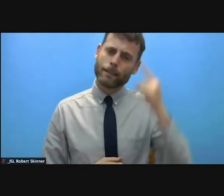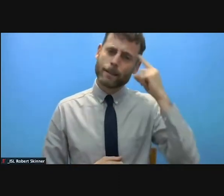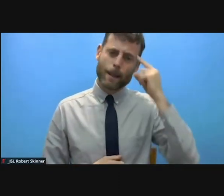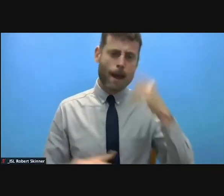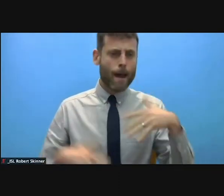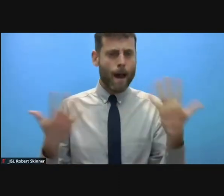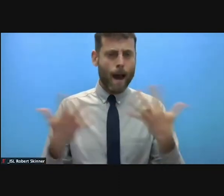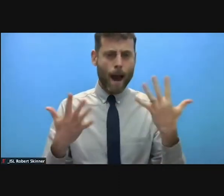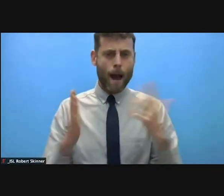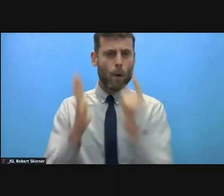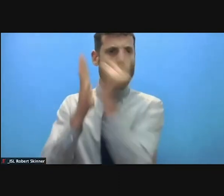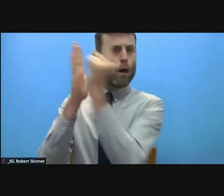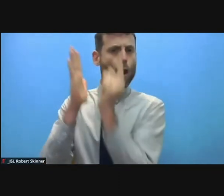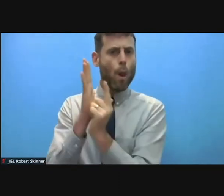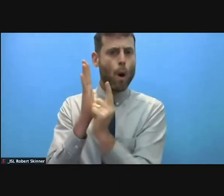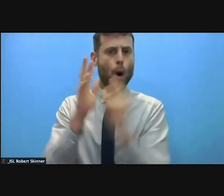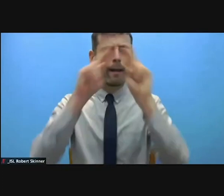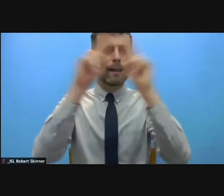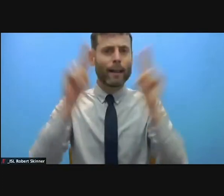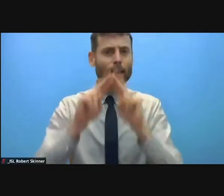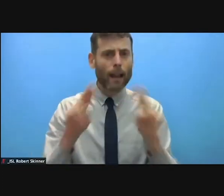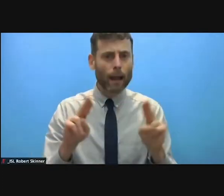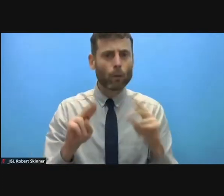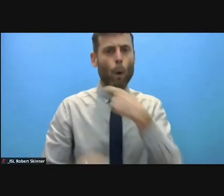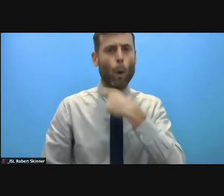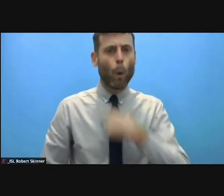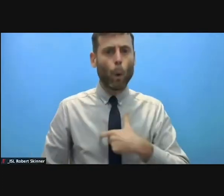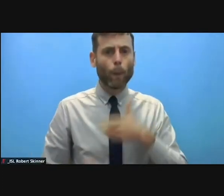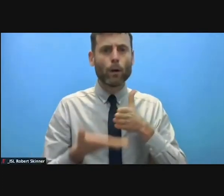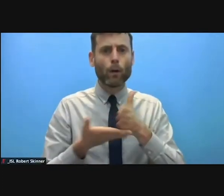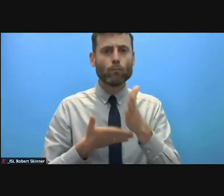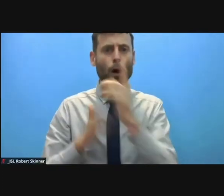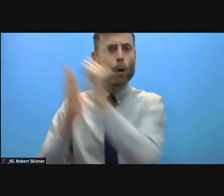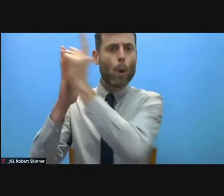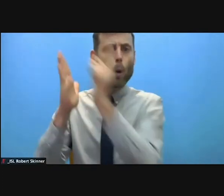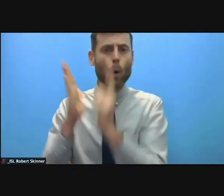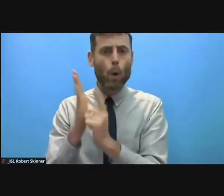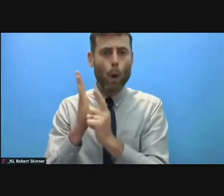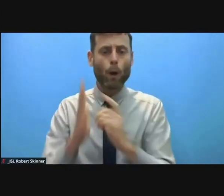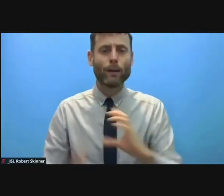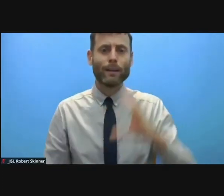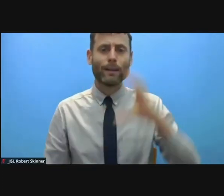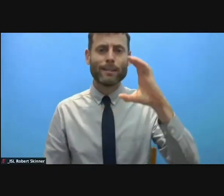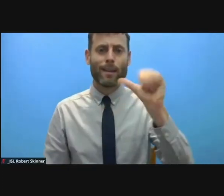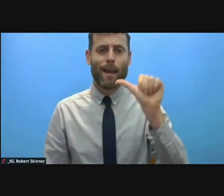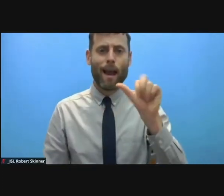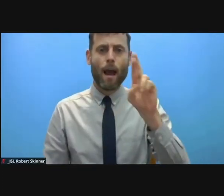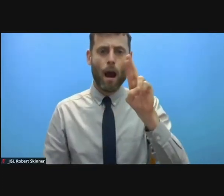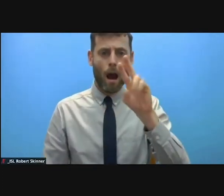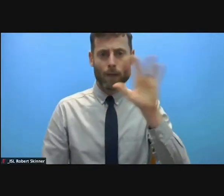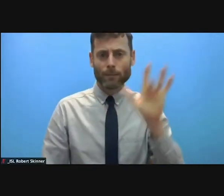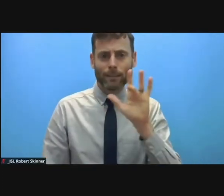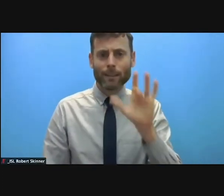Some examples, take the Central African Republic where 60%, about 2 million people are considered